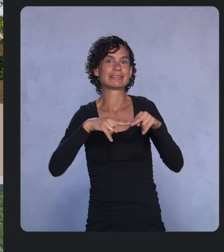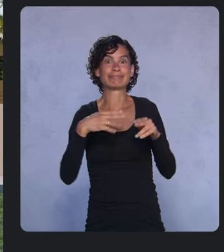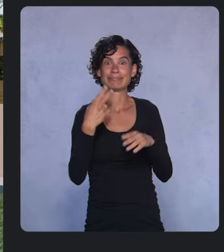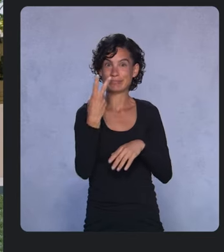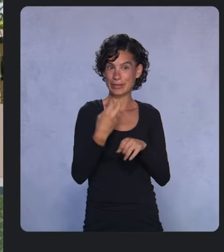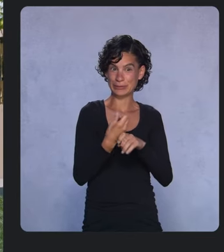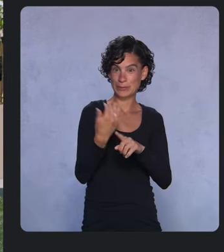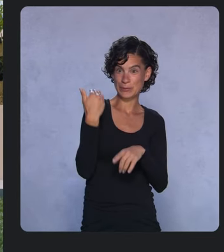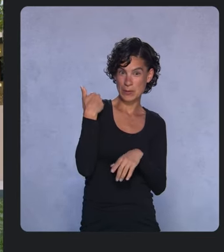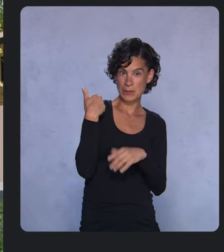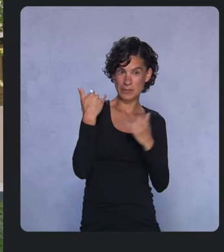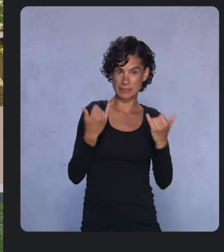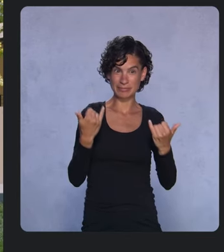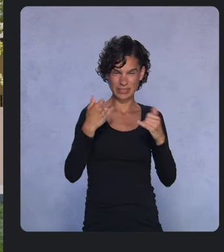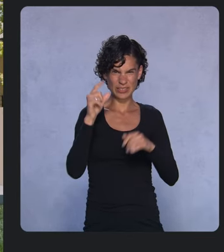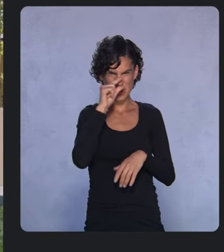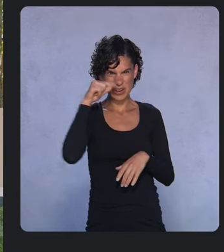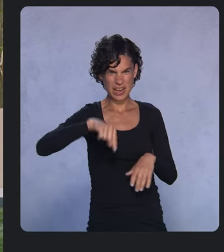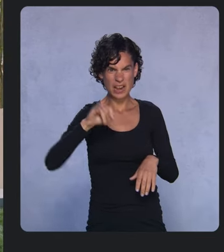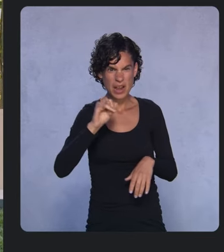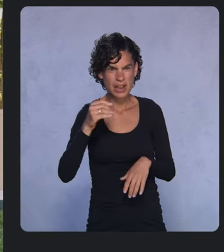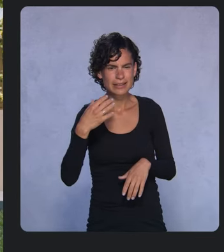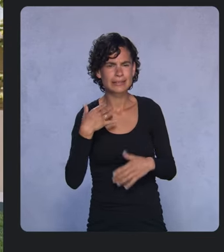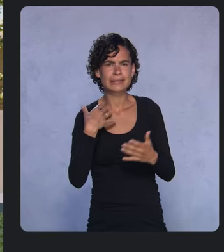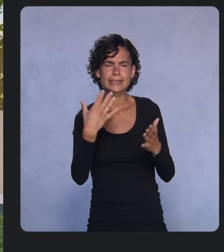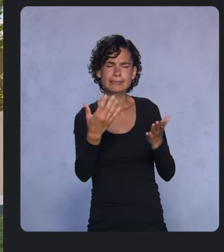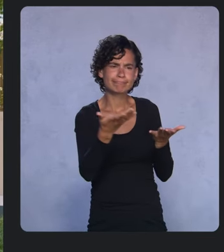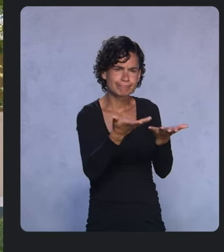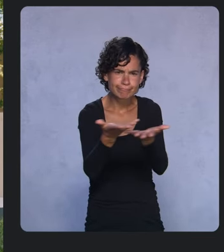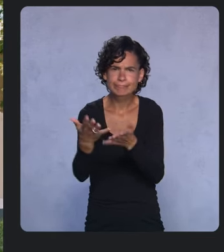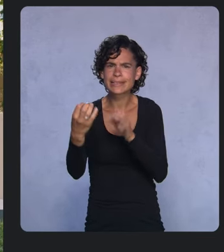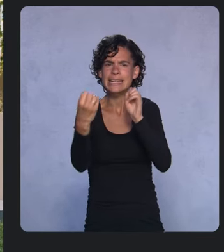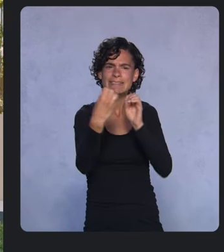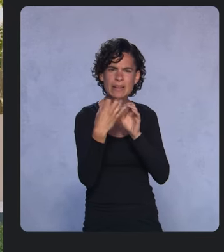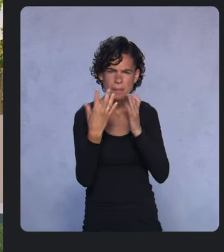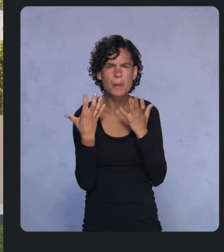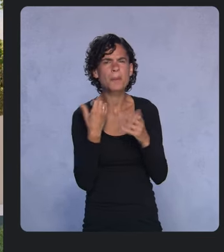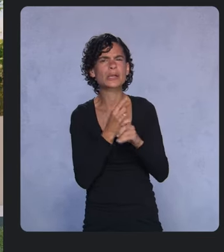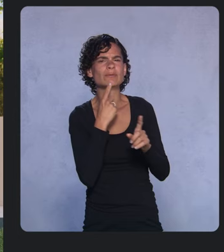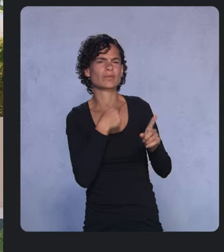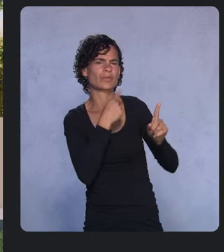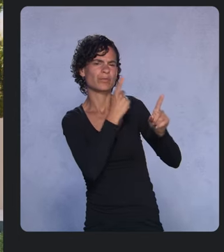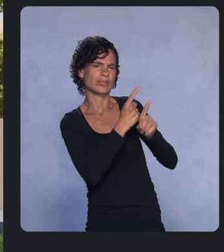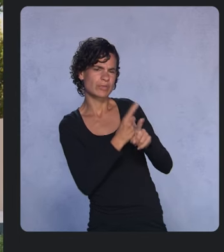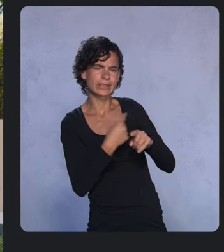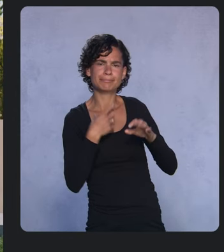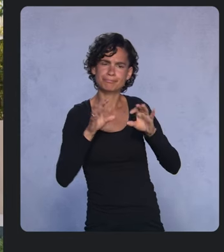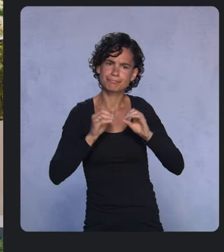listening to your feedback to make sure that we really got this right, with over 35 public releases.